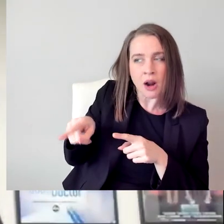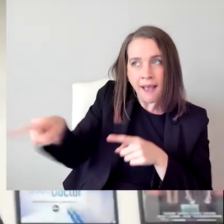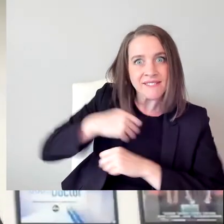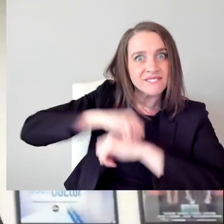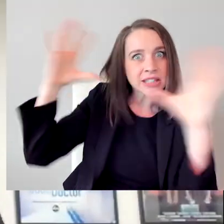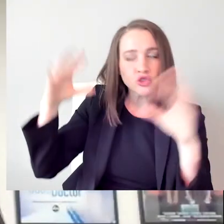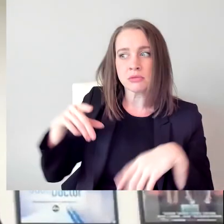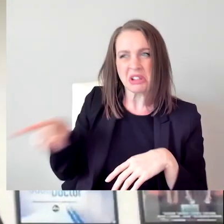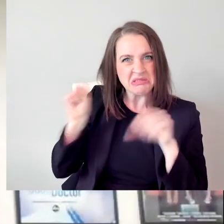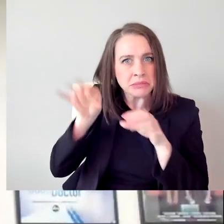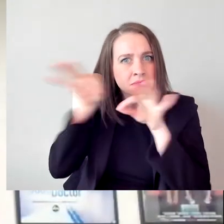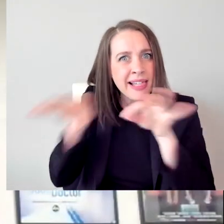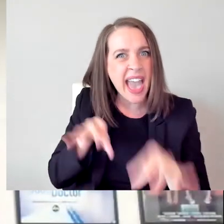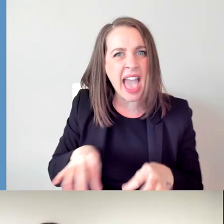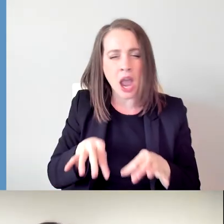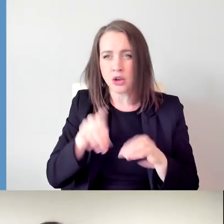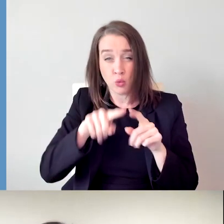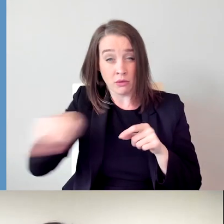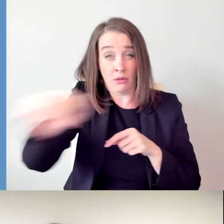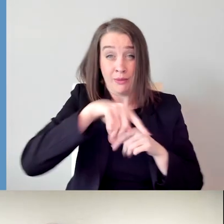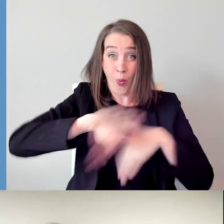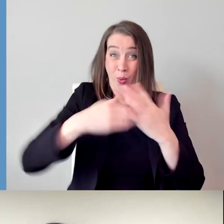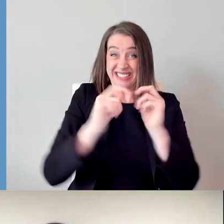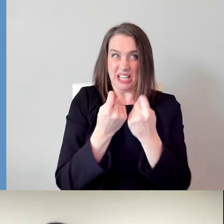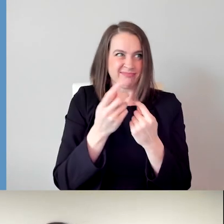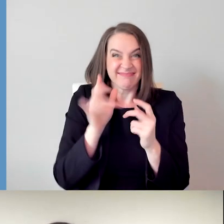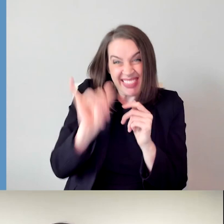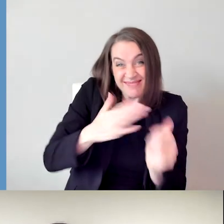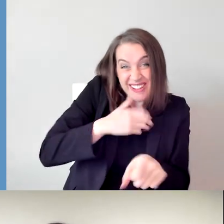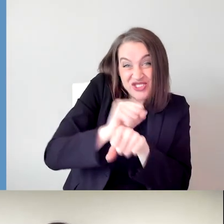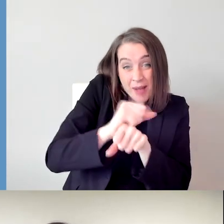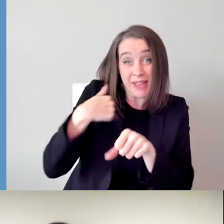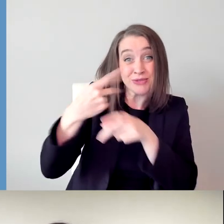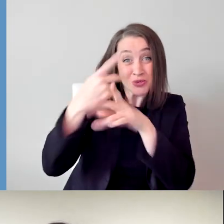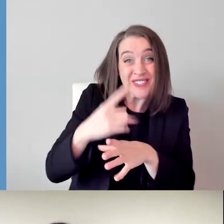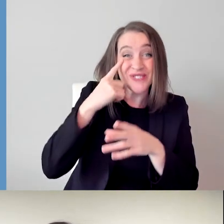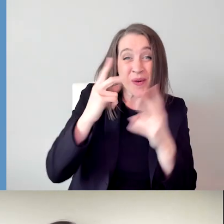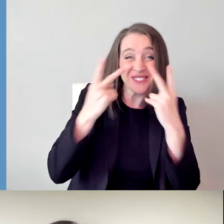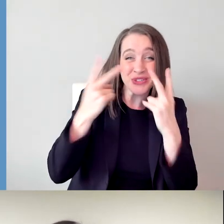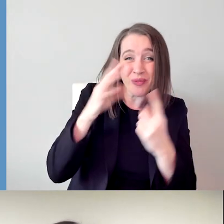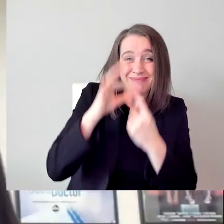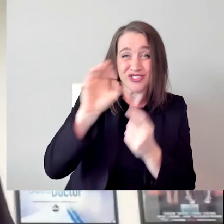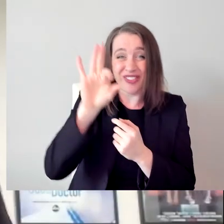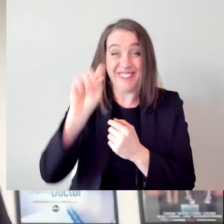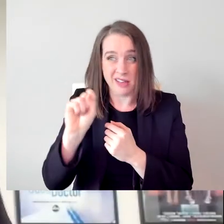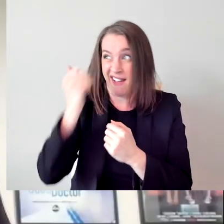that particular vision to an entire team like I do as a visual effects supervisor. Right? That's my job on a daily basis.